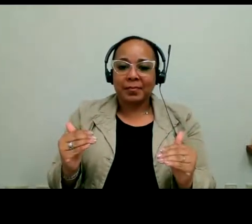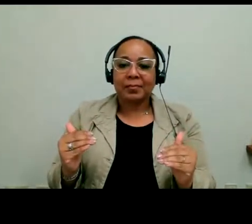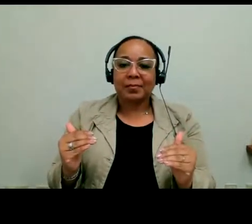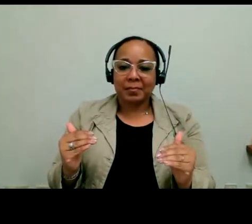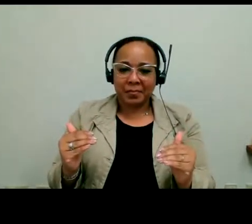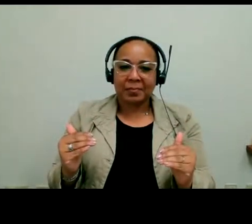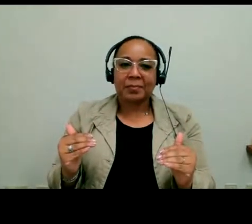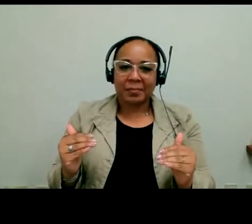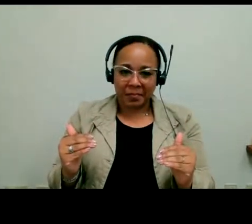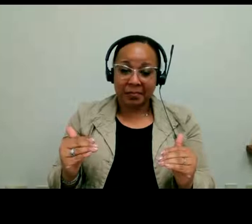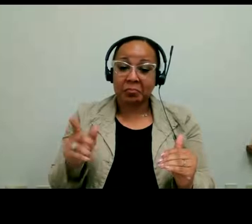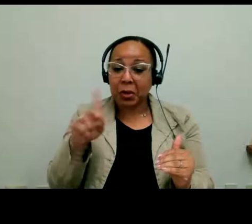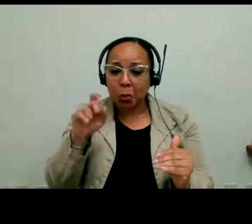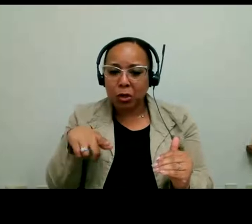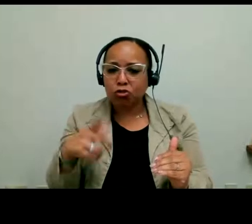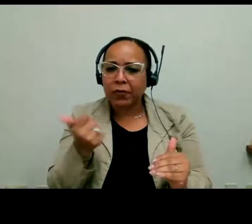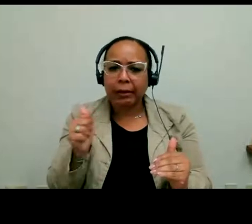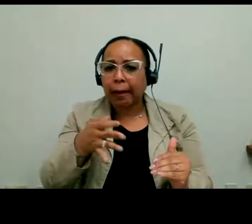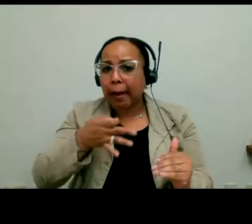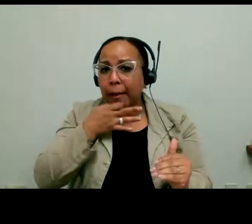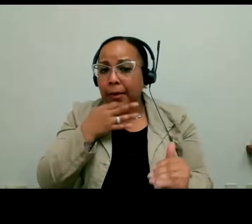upcoming MOPD events that the public can attend. Anything happening in